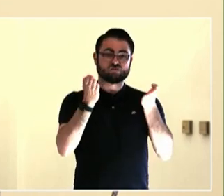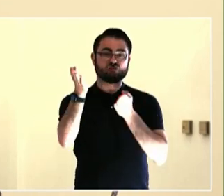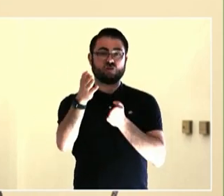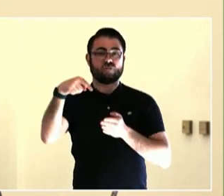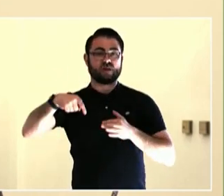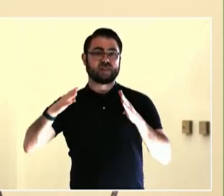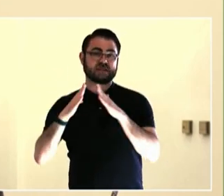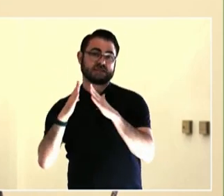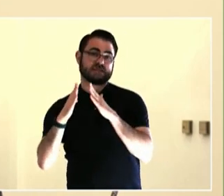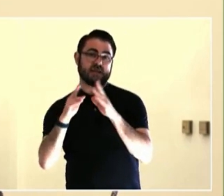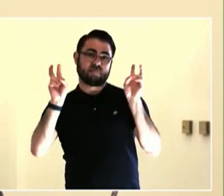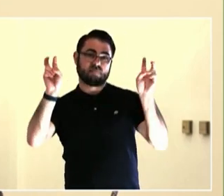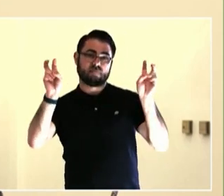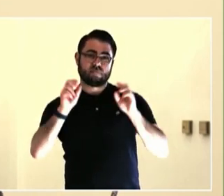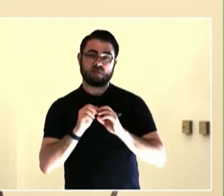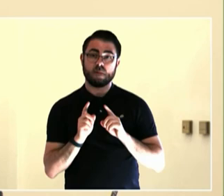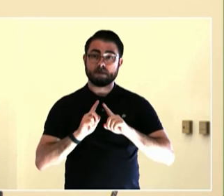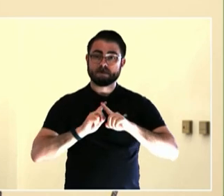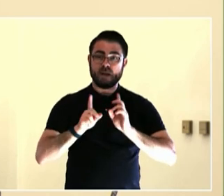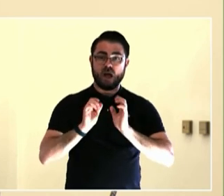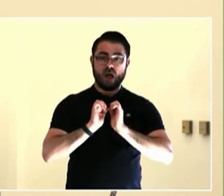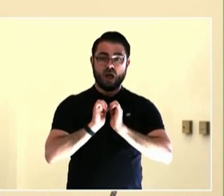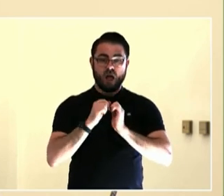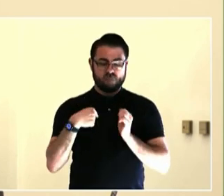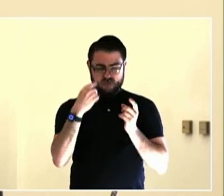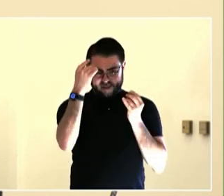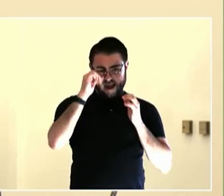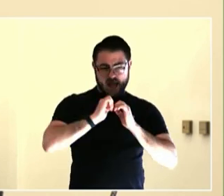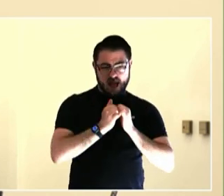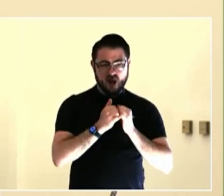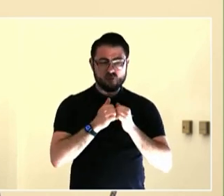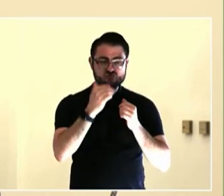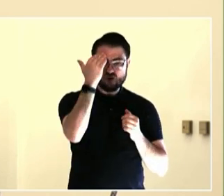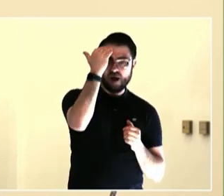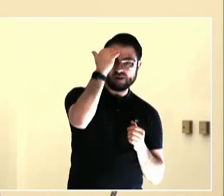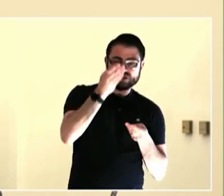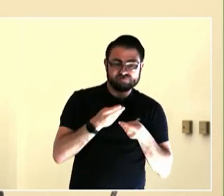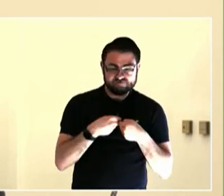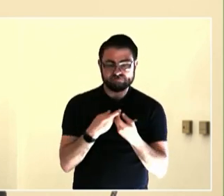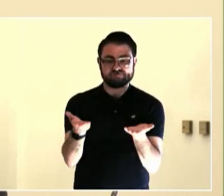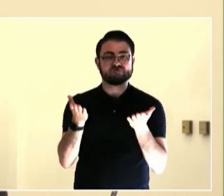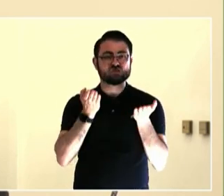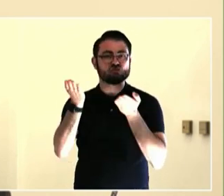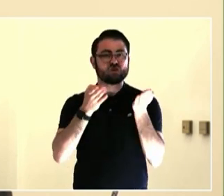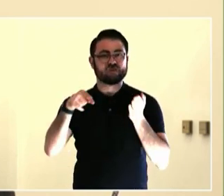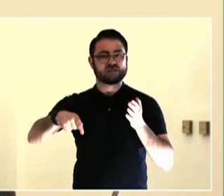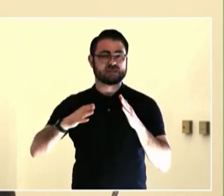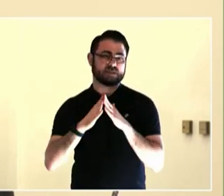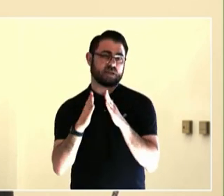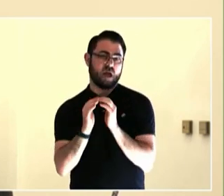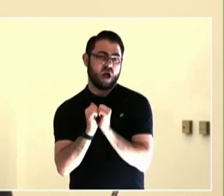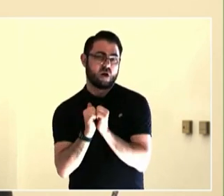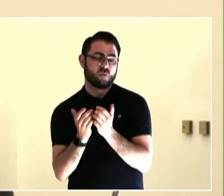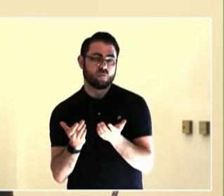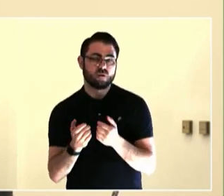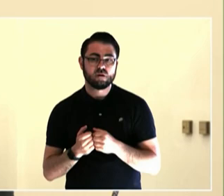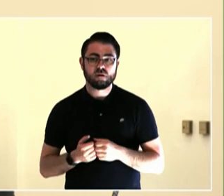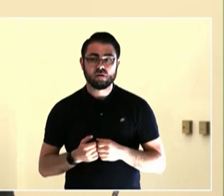One of my biggest goals is to support other people in getting the language to advocate for their needs.